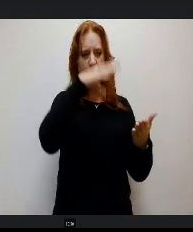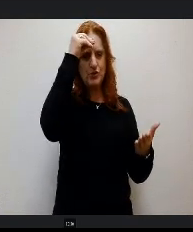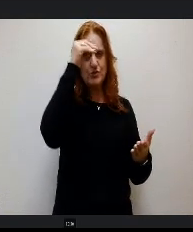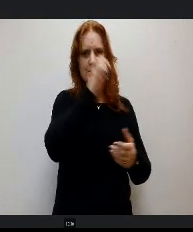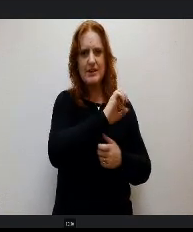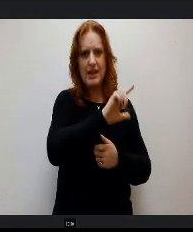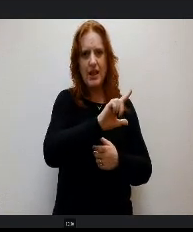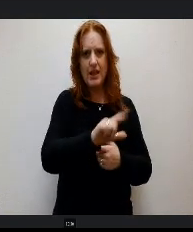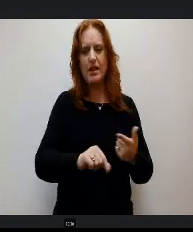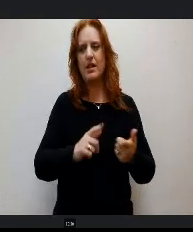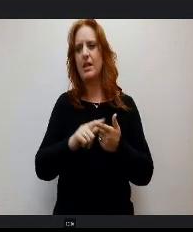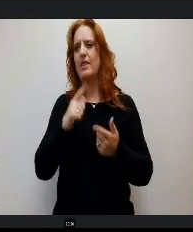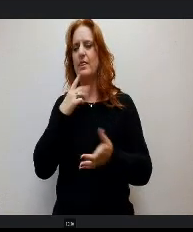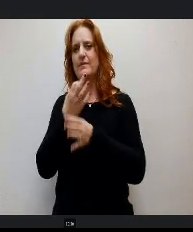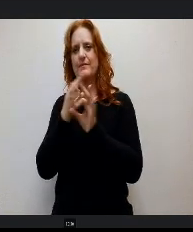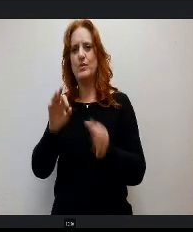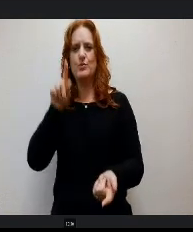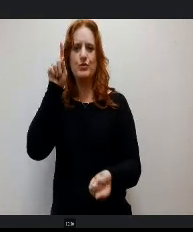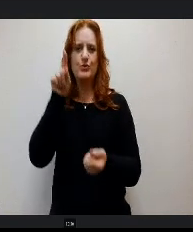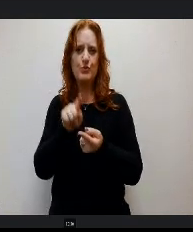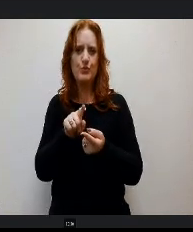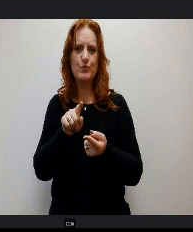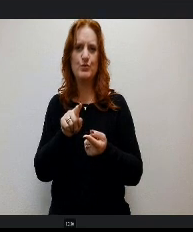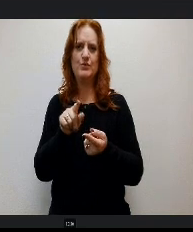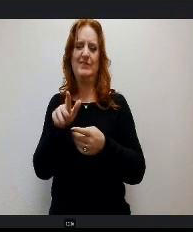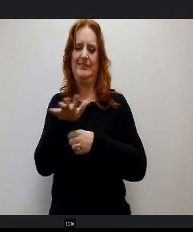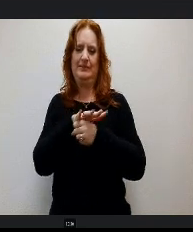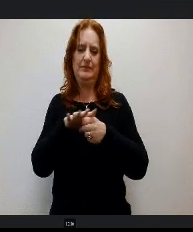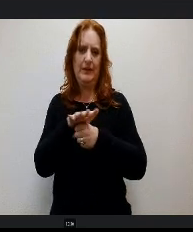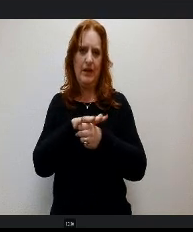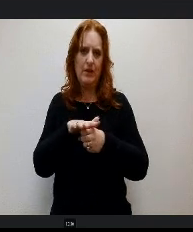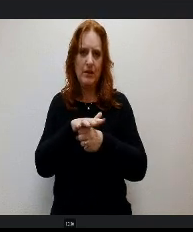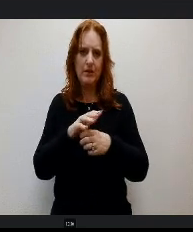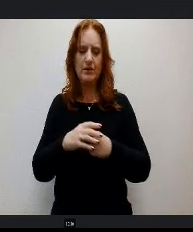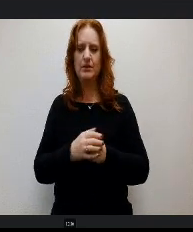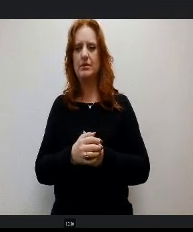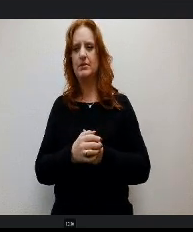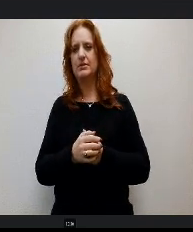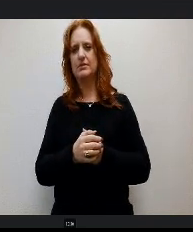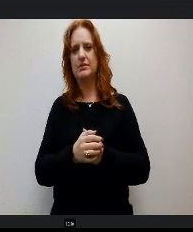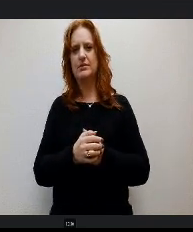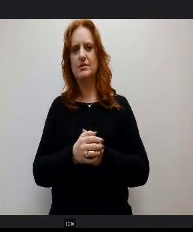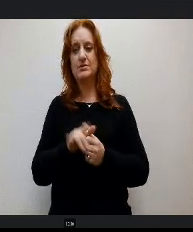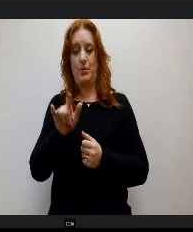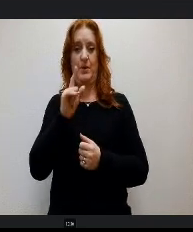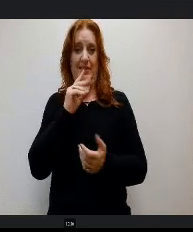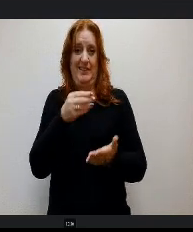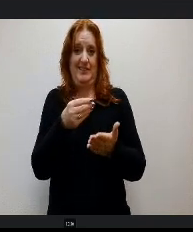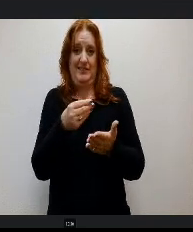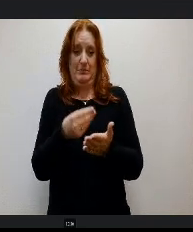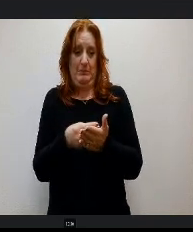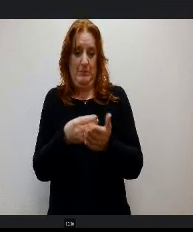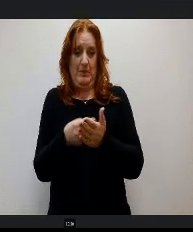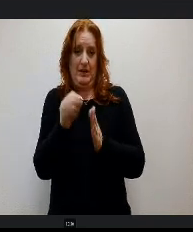reduced demographics and so in this funding formula, districts like